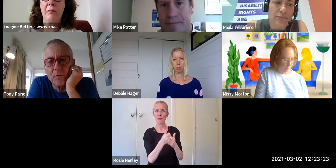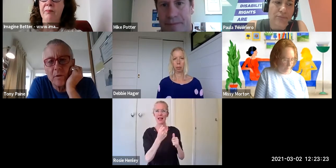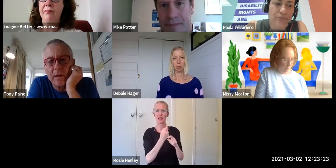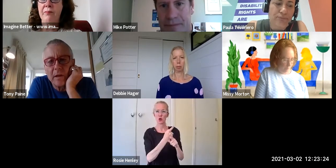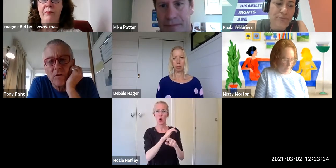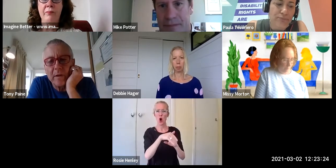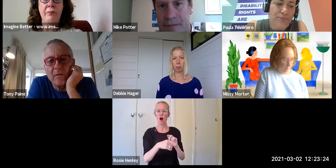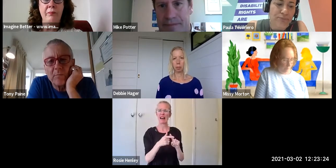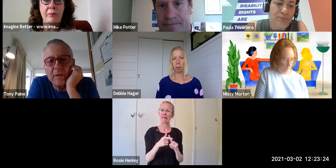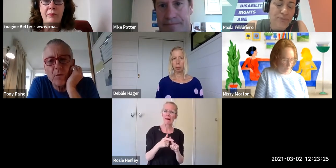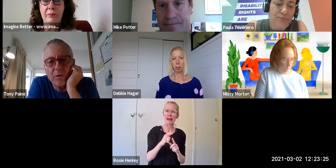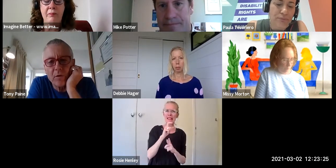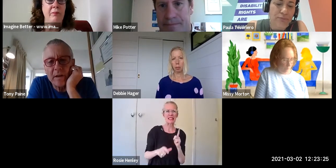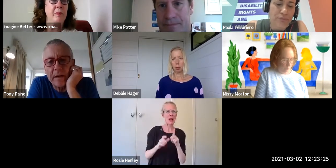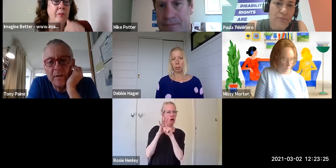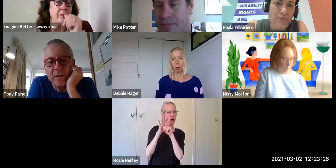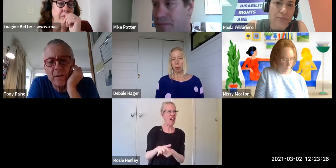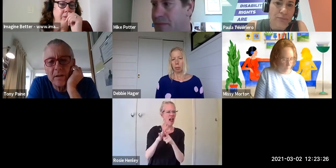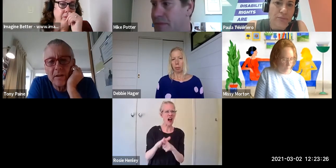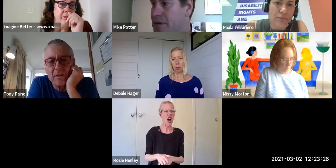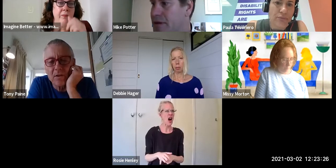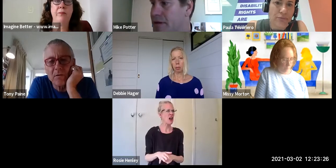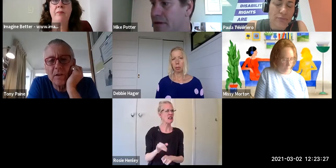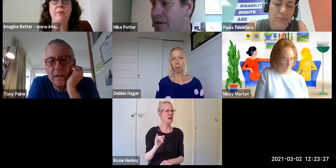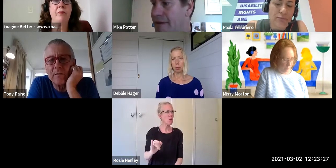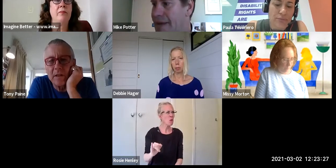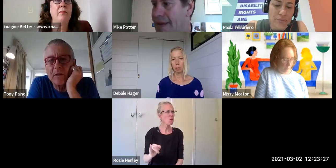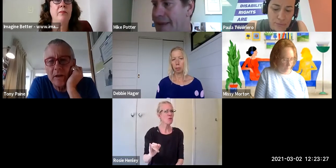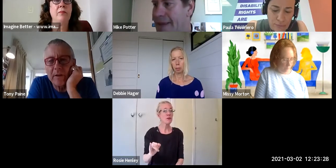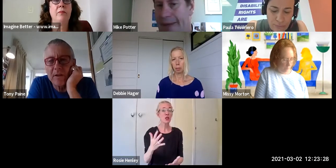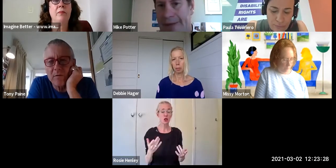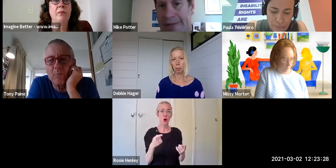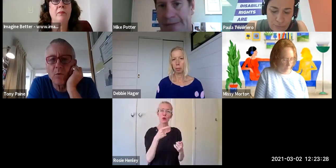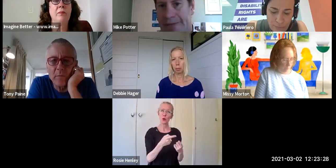And you've been pretty forthright about the sort of, the negative demographics of employment